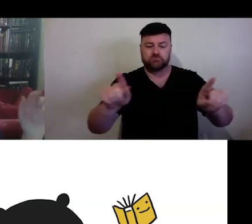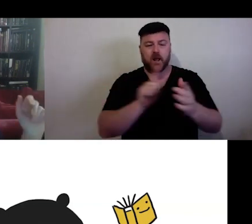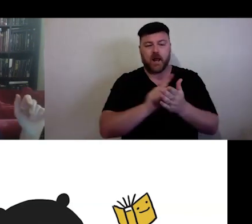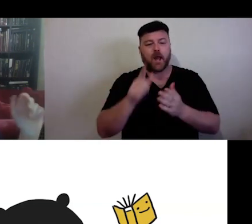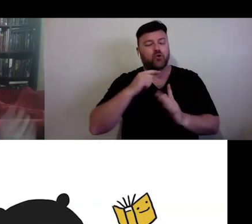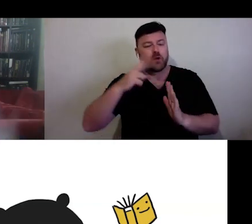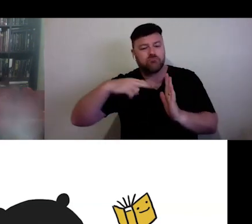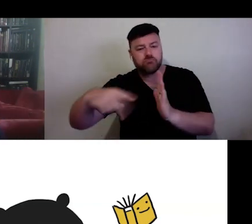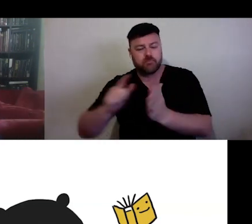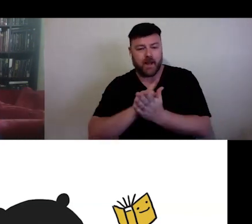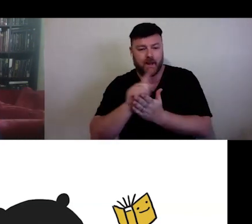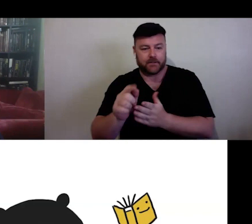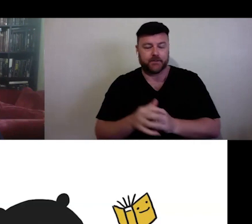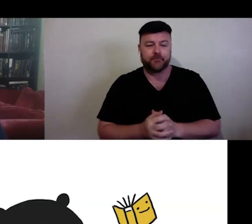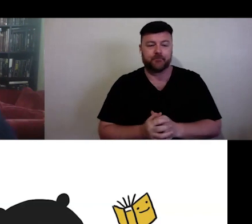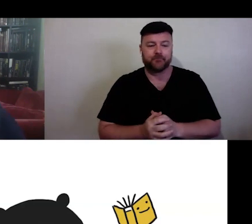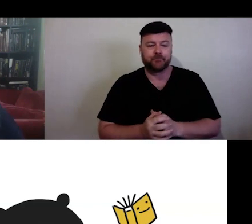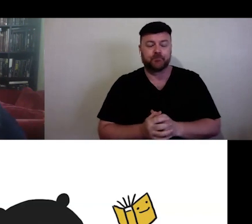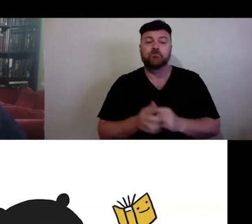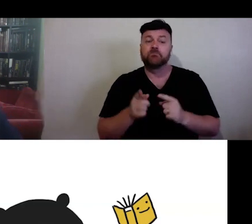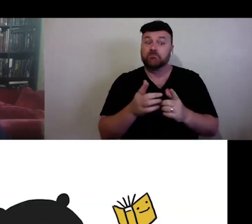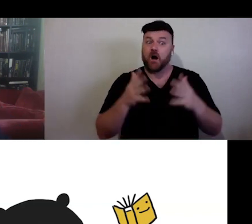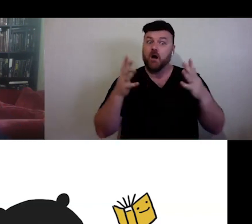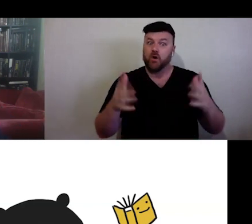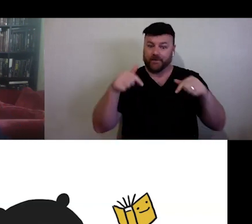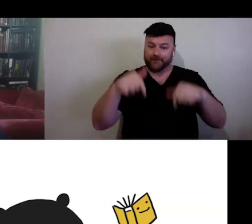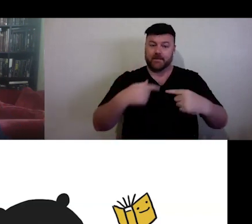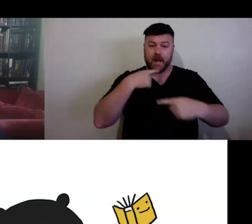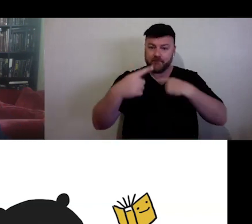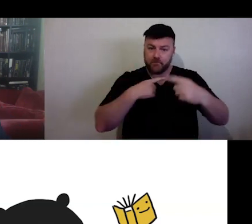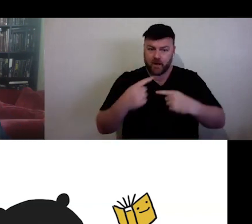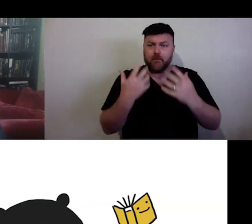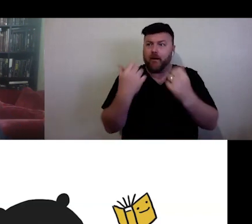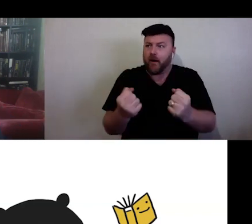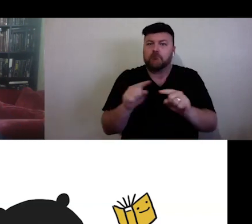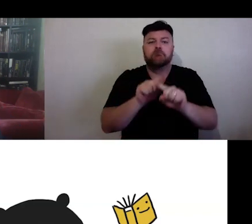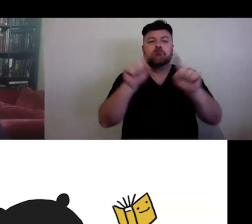because a lot of this information is already out there, I have switched